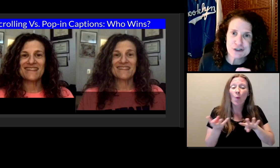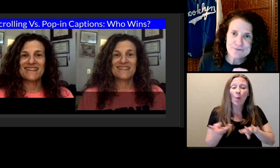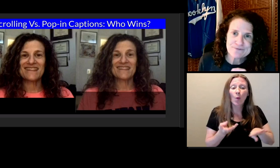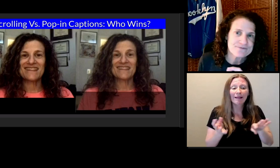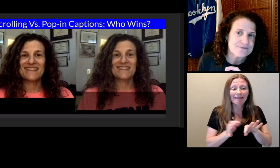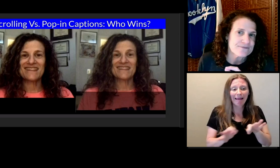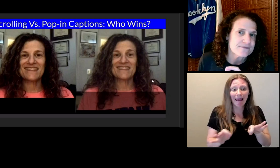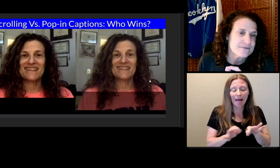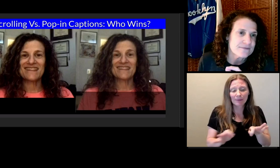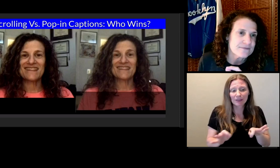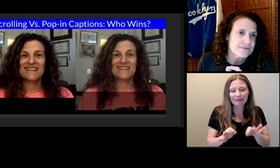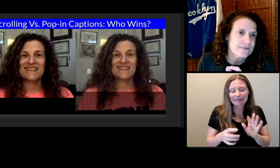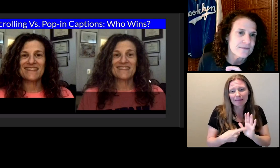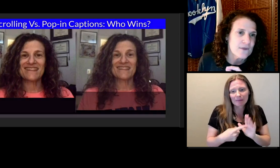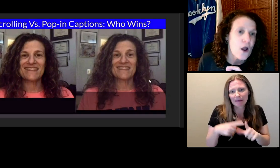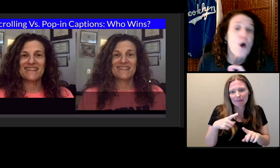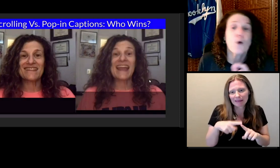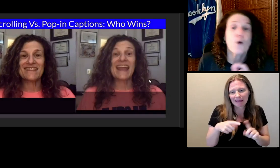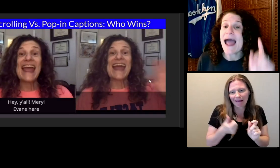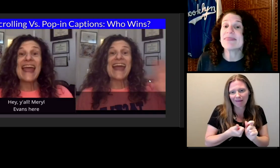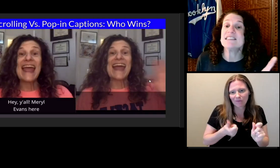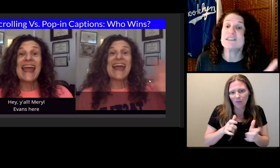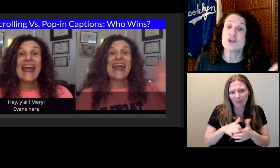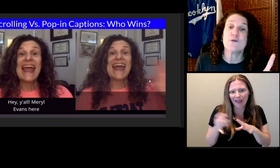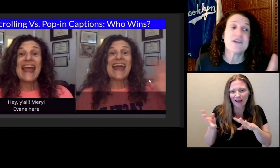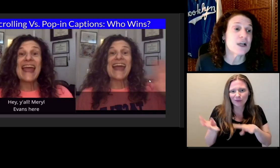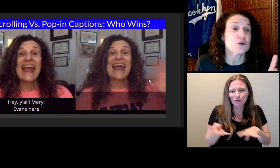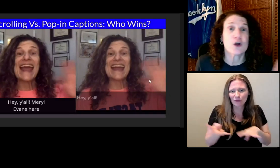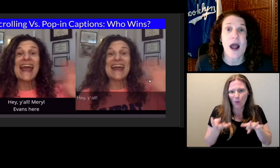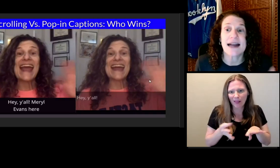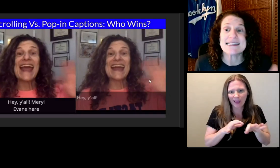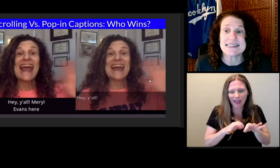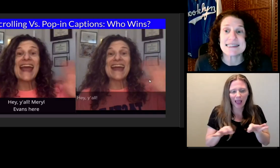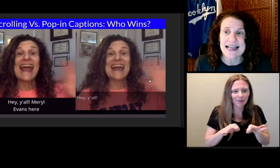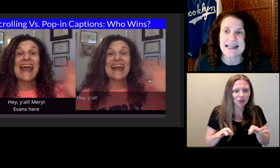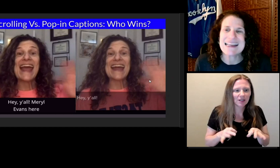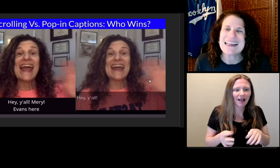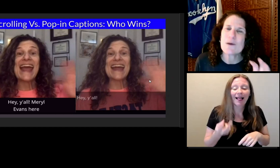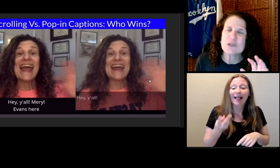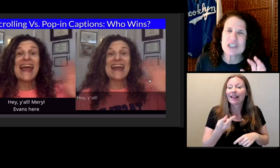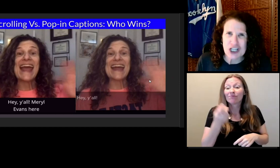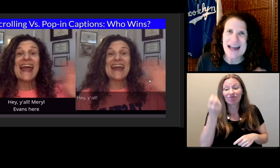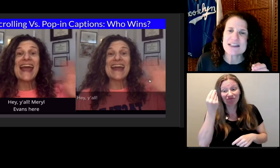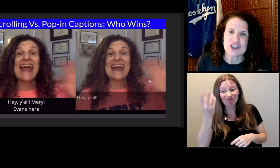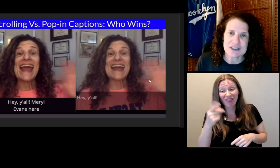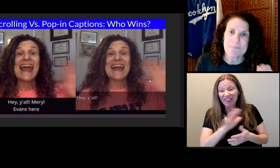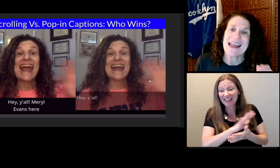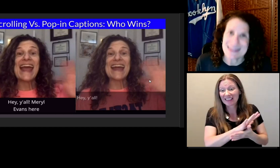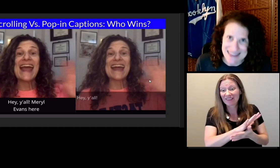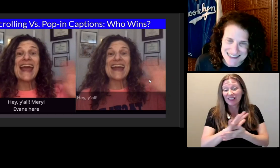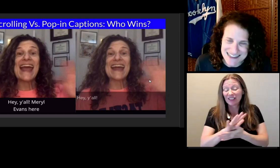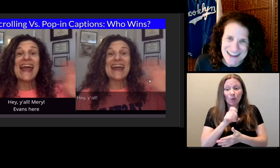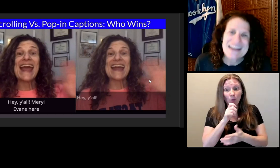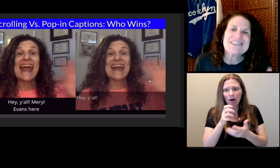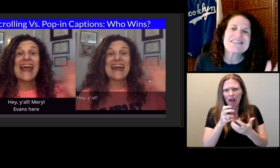Pop-on is easier. These two videos were not in sync. It was a challenge to make this.